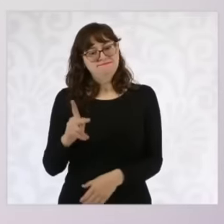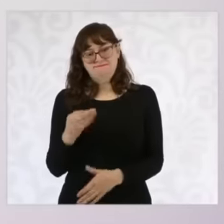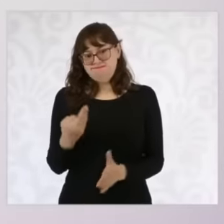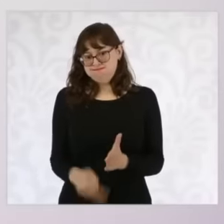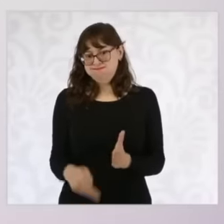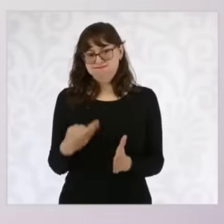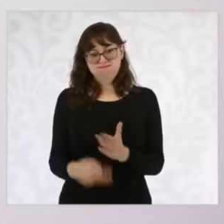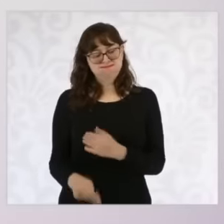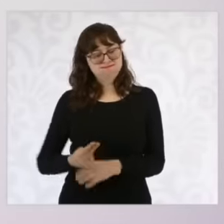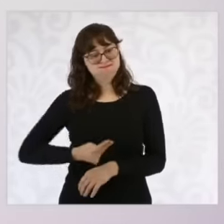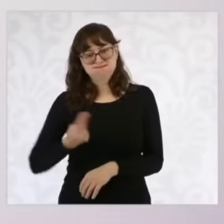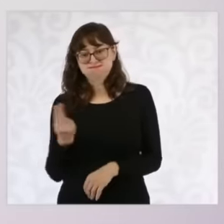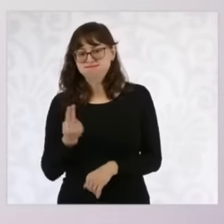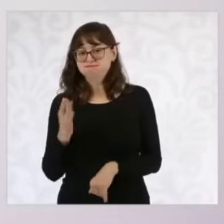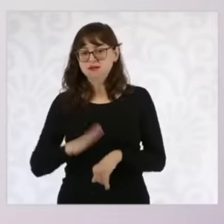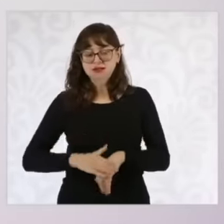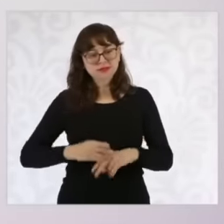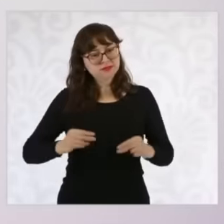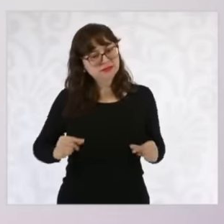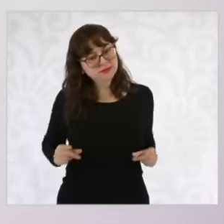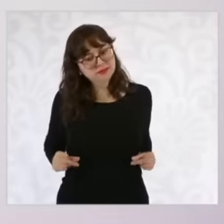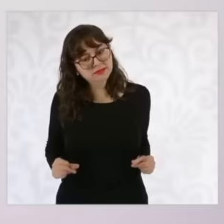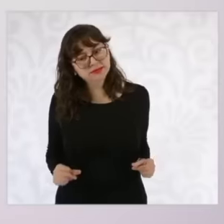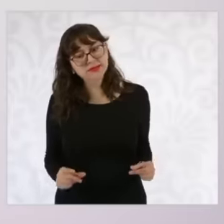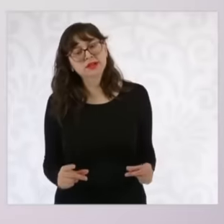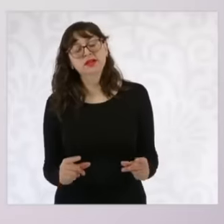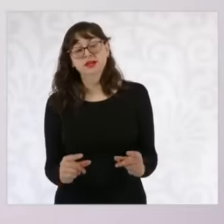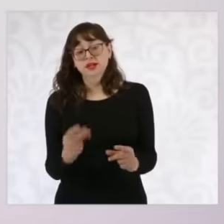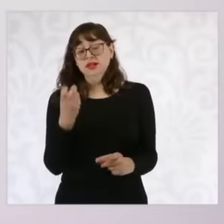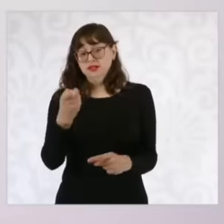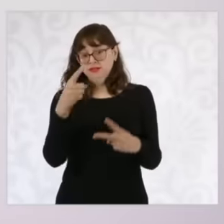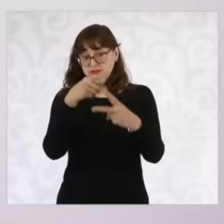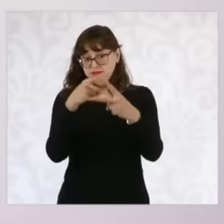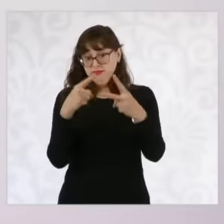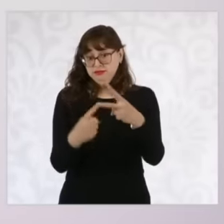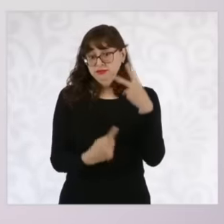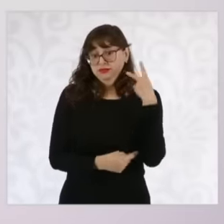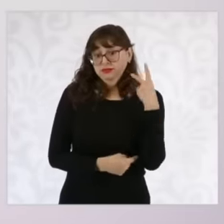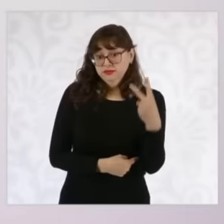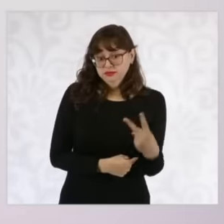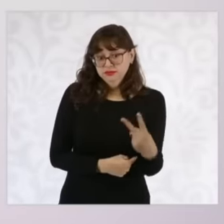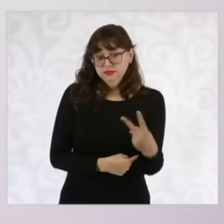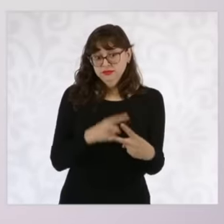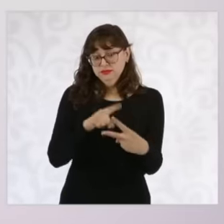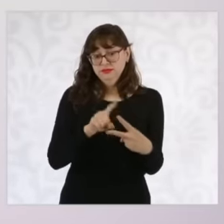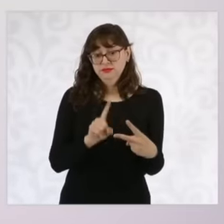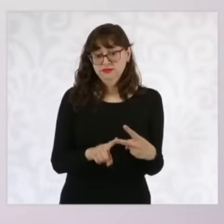so those are the two populations that we want to serve with priority and at the same